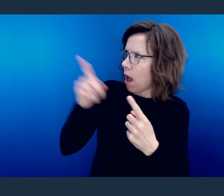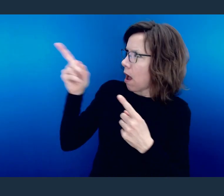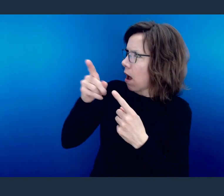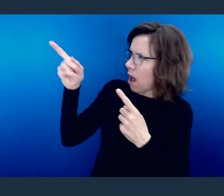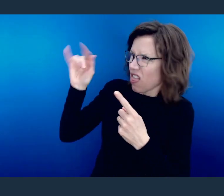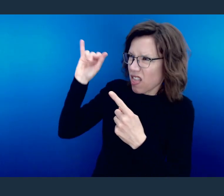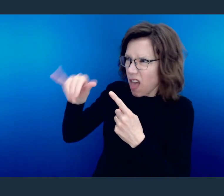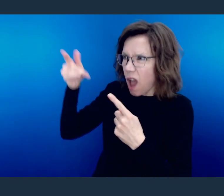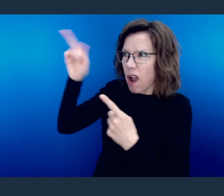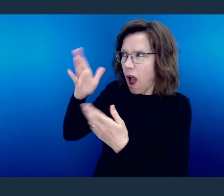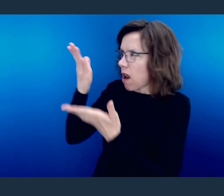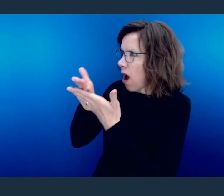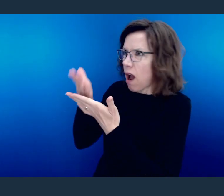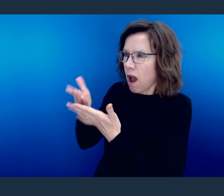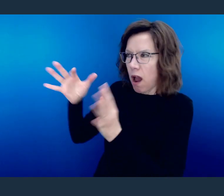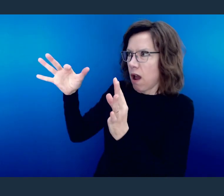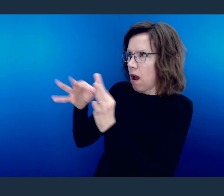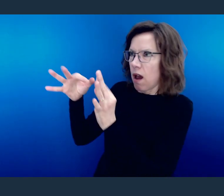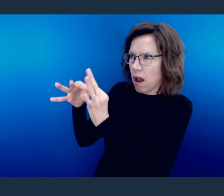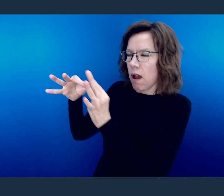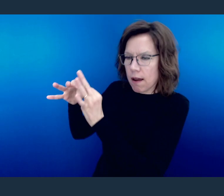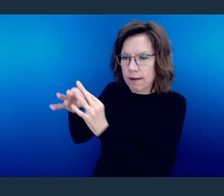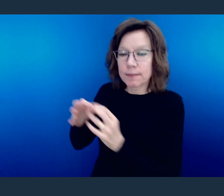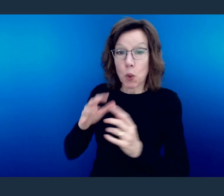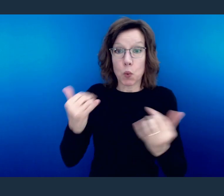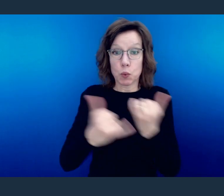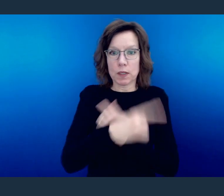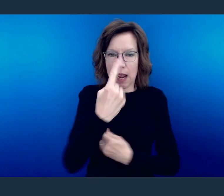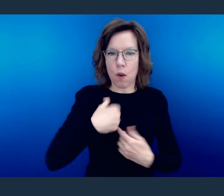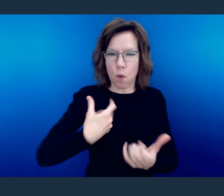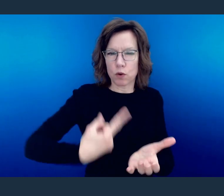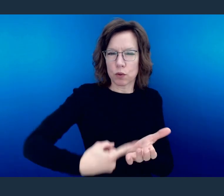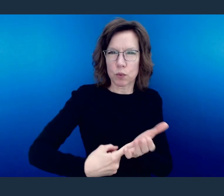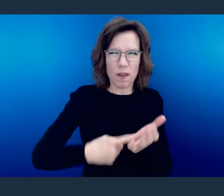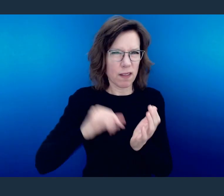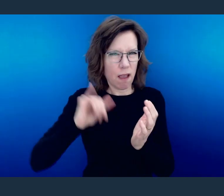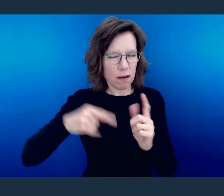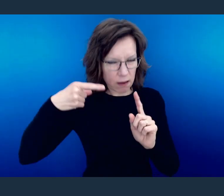And that's what I want to deal with today, is that living embodiment of what happens